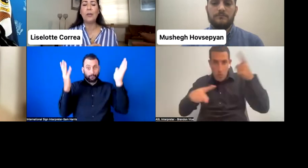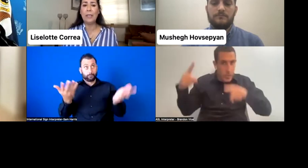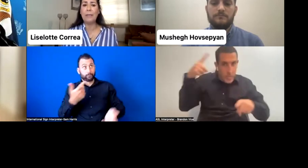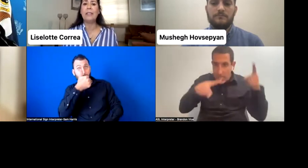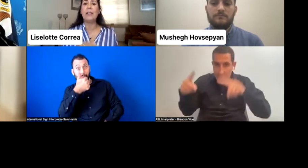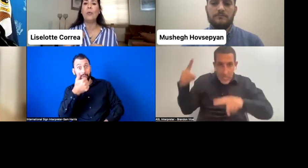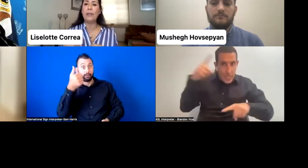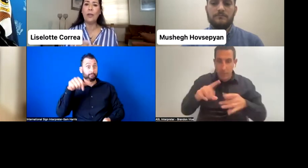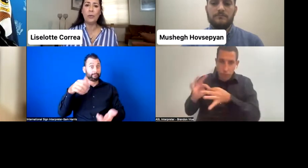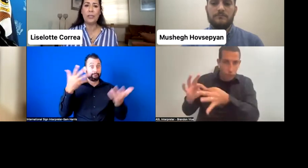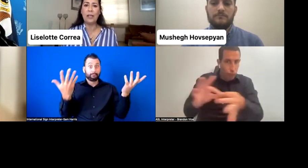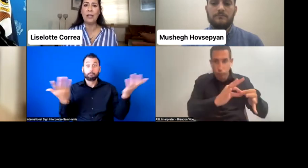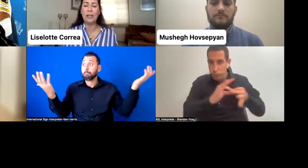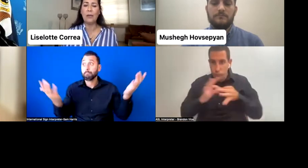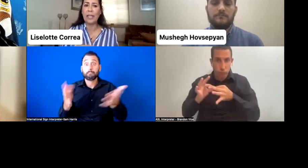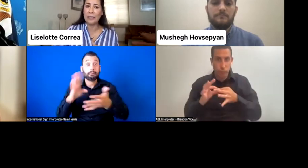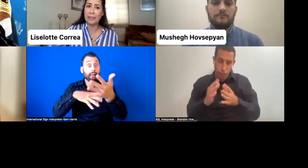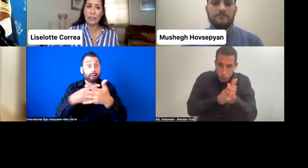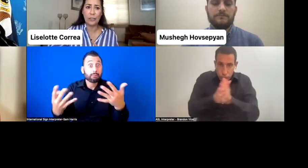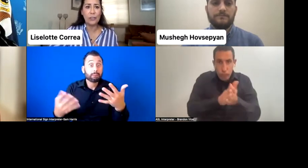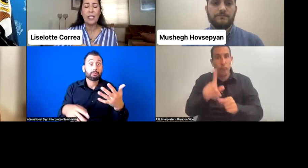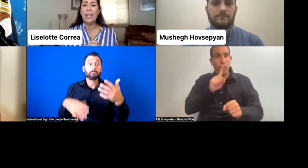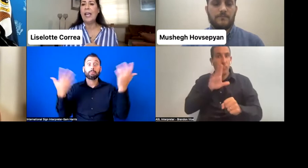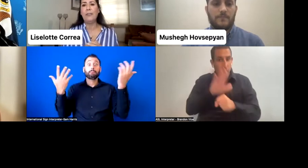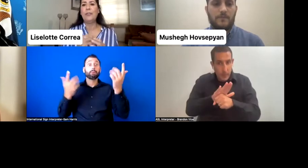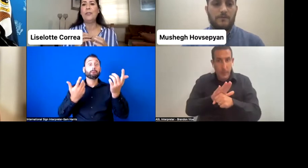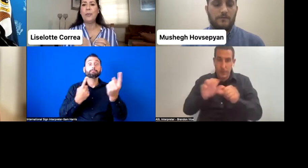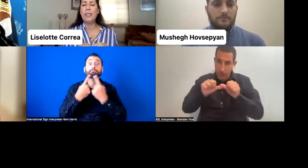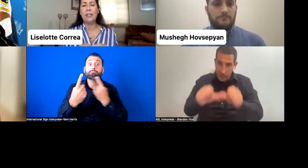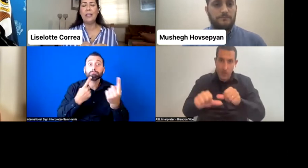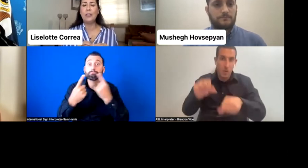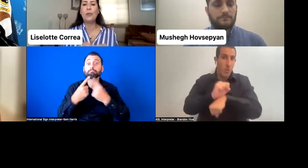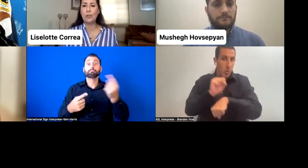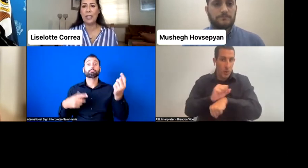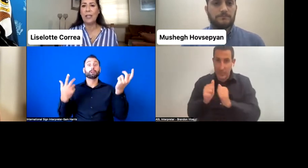and commitment with those organizations have to be crucial.